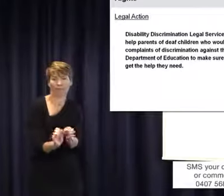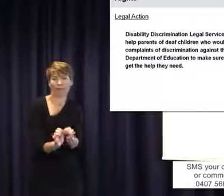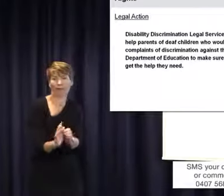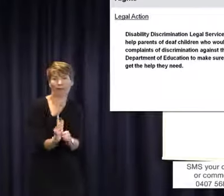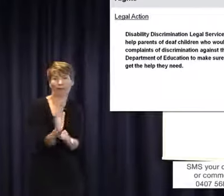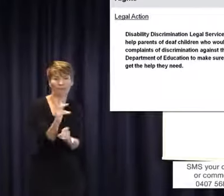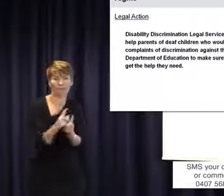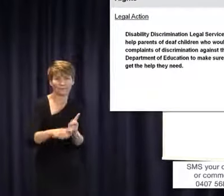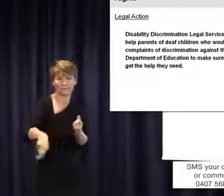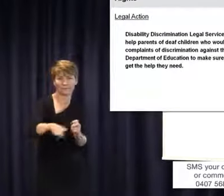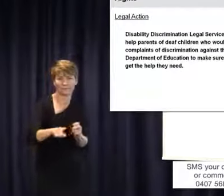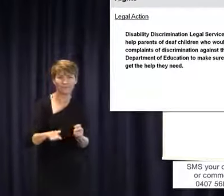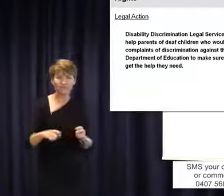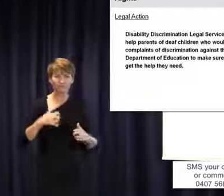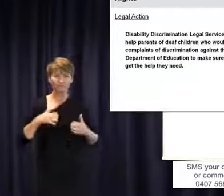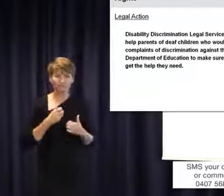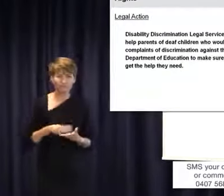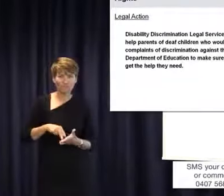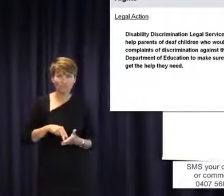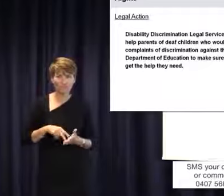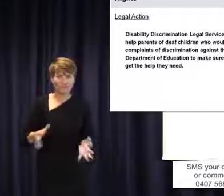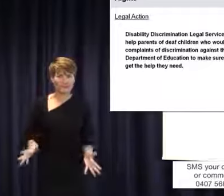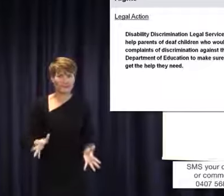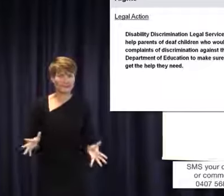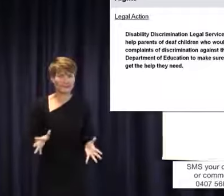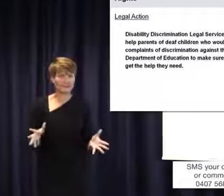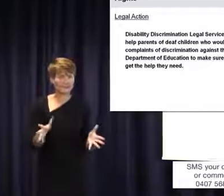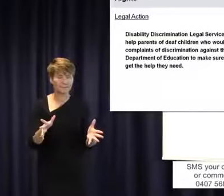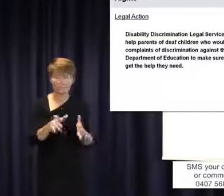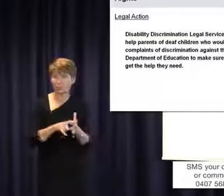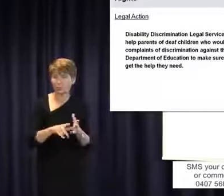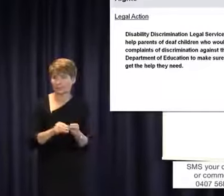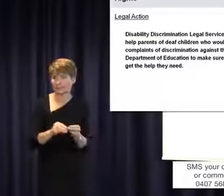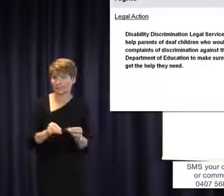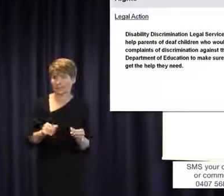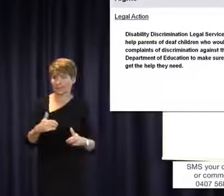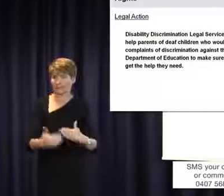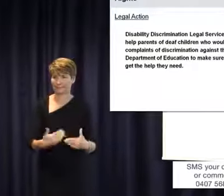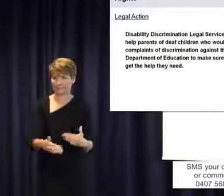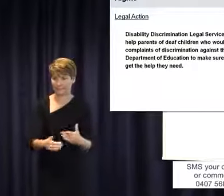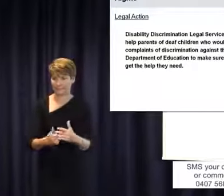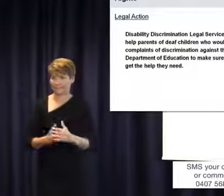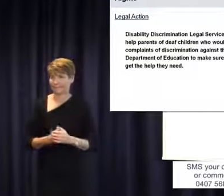about these issues and take some action. I've given you a very brief summary of what the